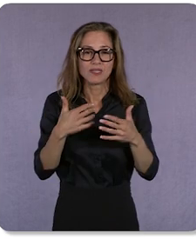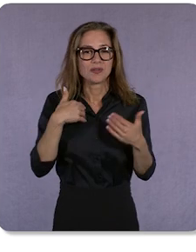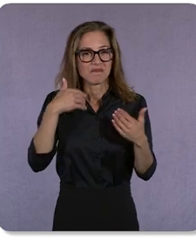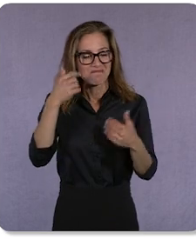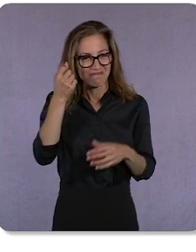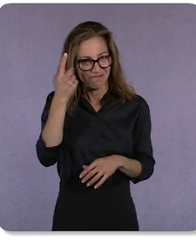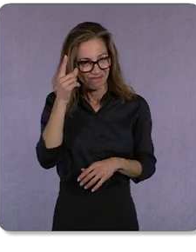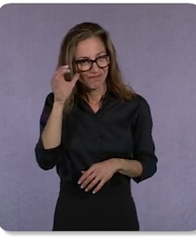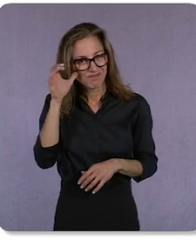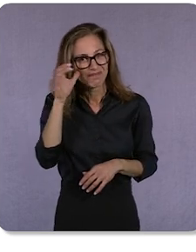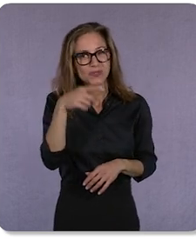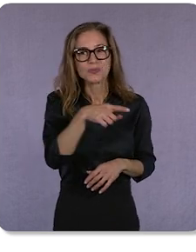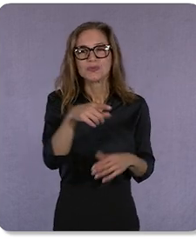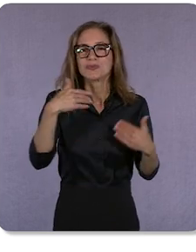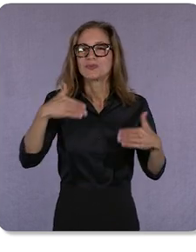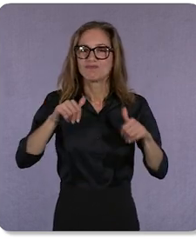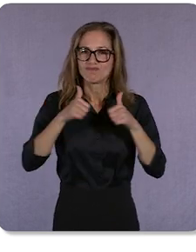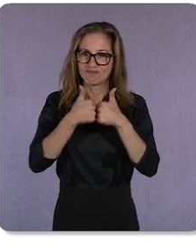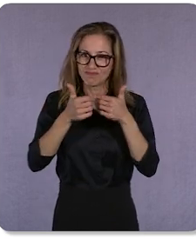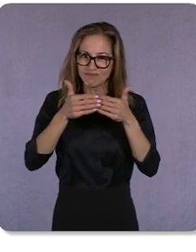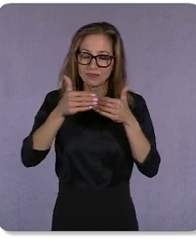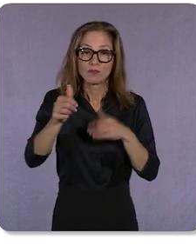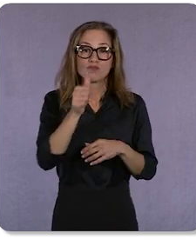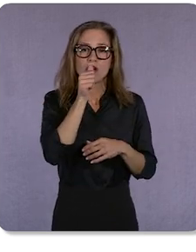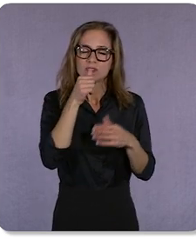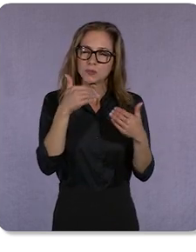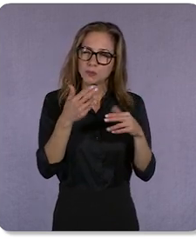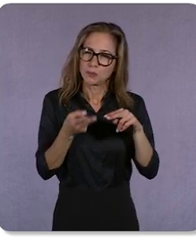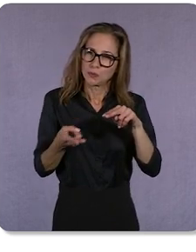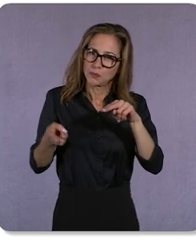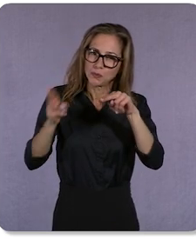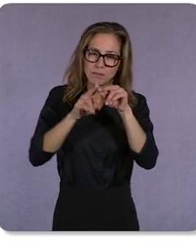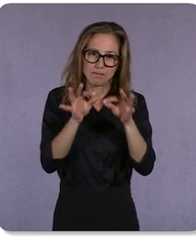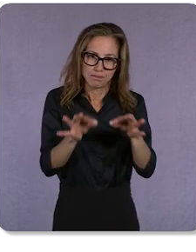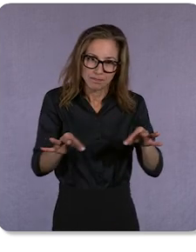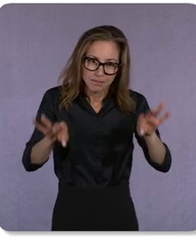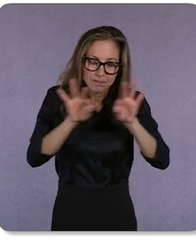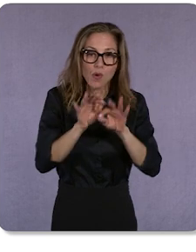Privacy is becoming more and more important. People are changing how they engage with content,